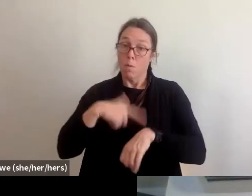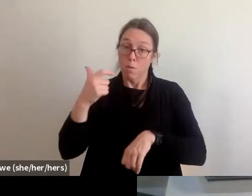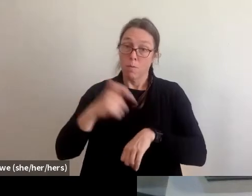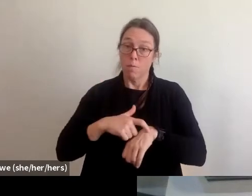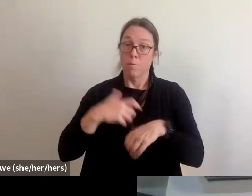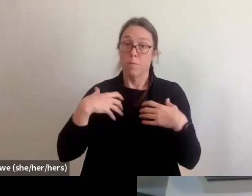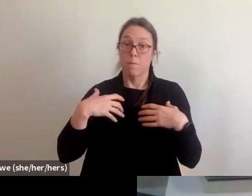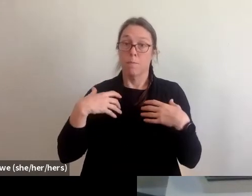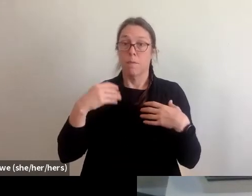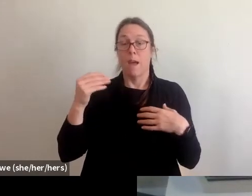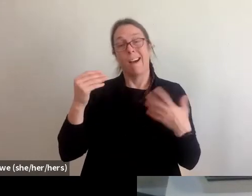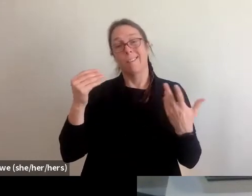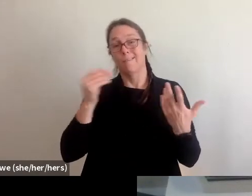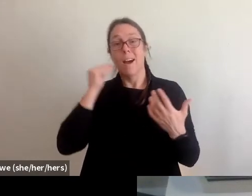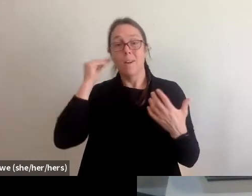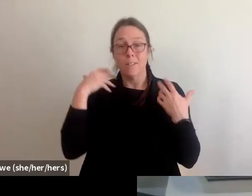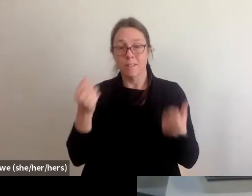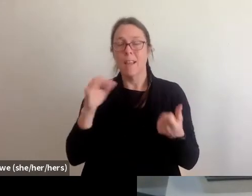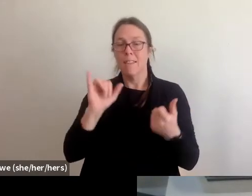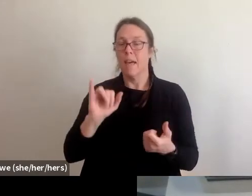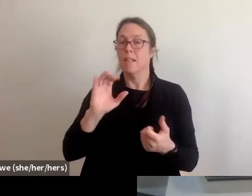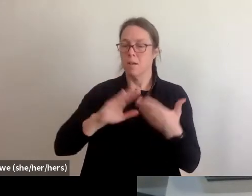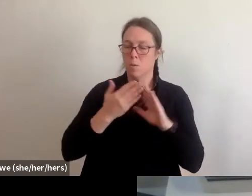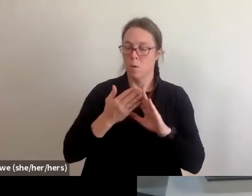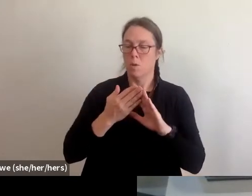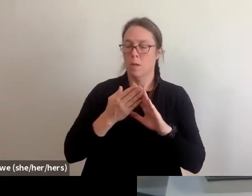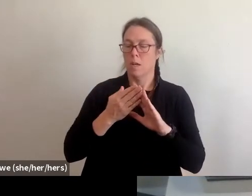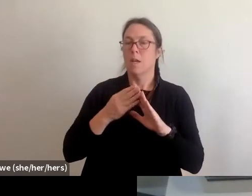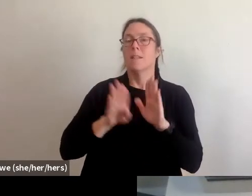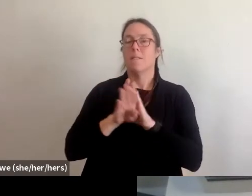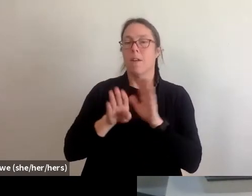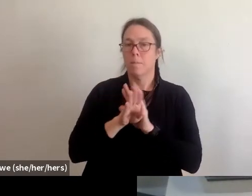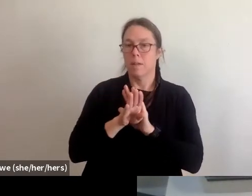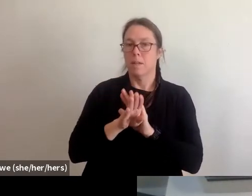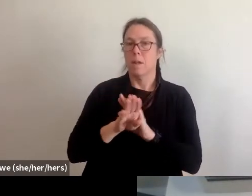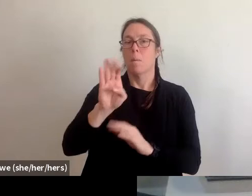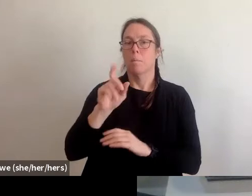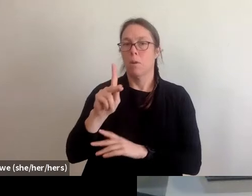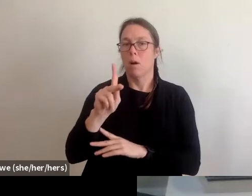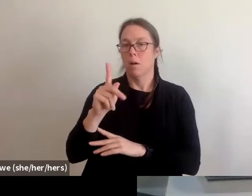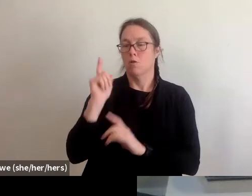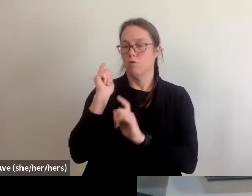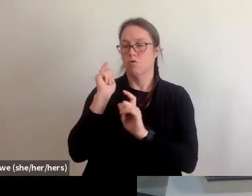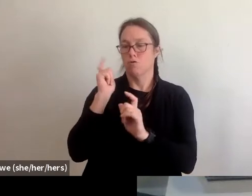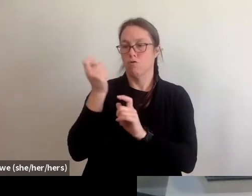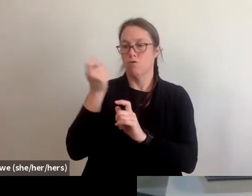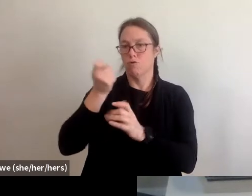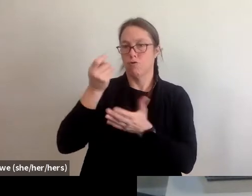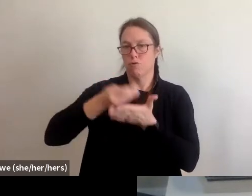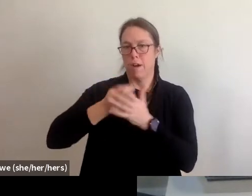which is the Community Development Block Grant Disaster Recovery Program, or CDBGDR they don't let you be a disaster advocate